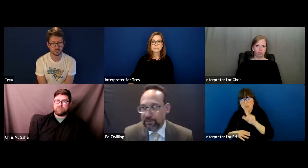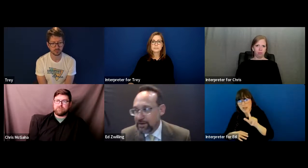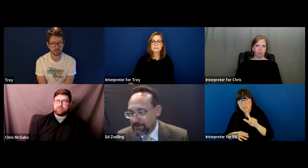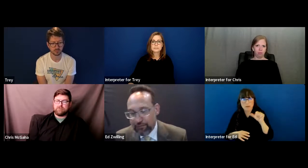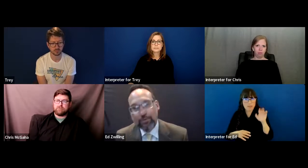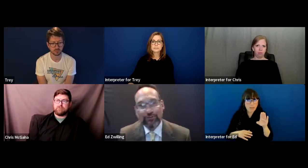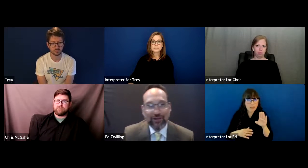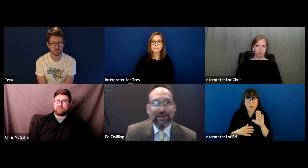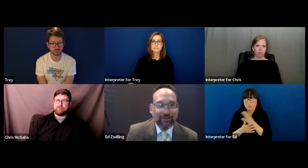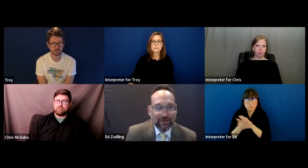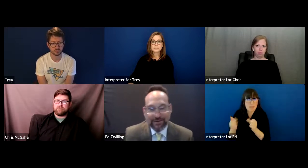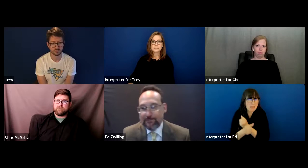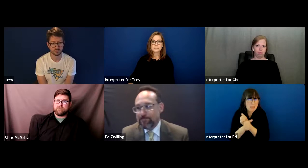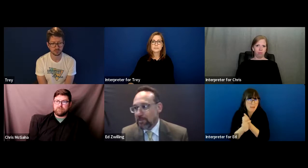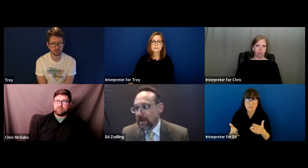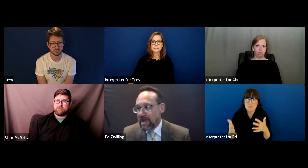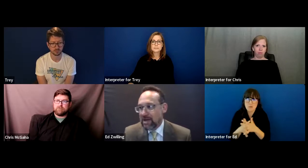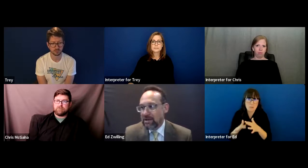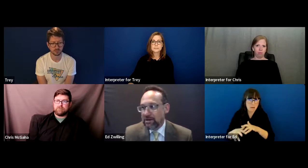everything, auditorium, football stadium.